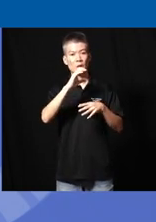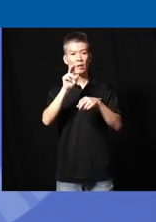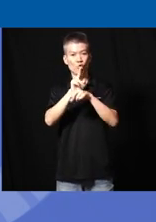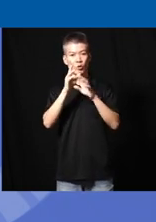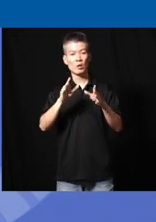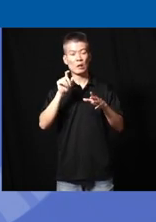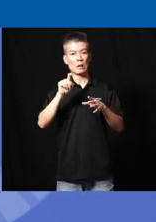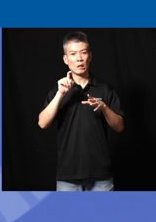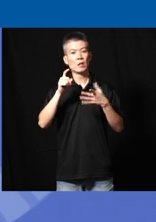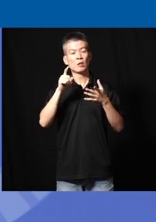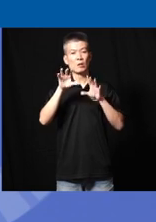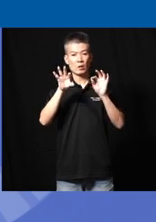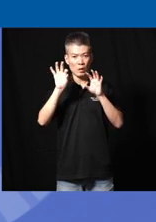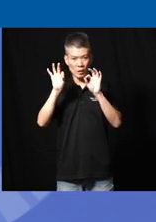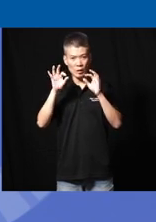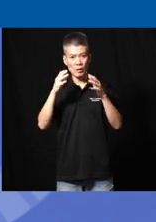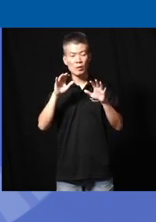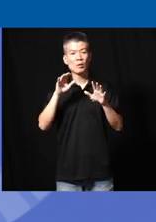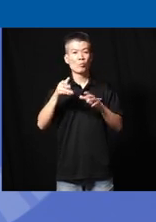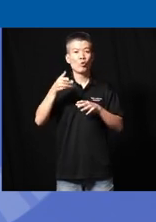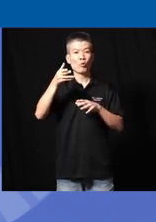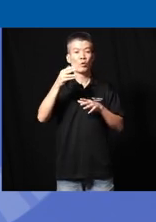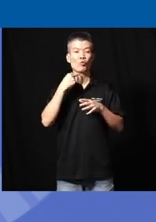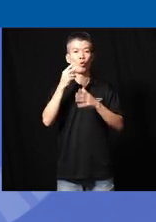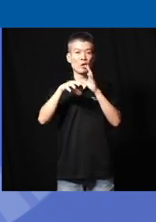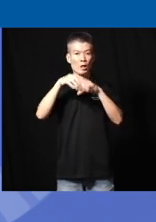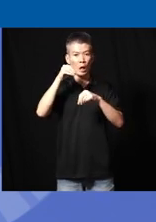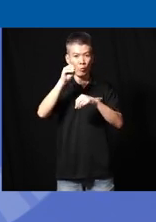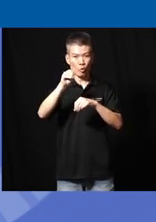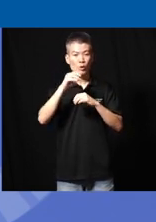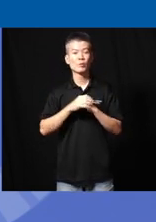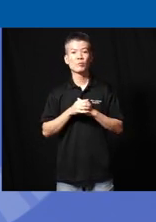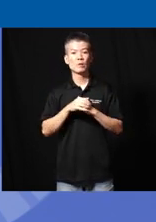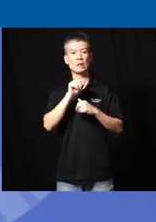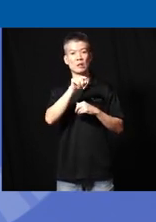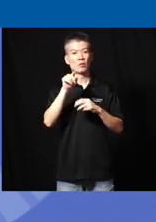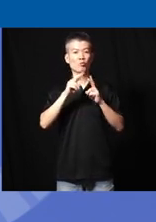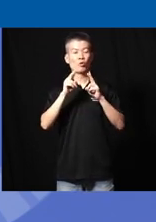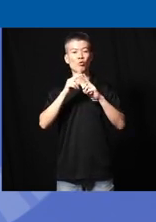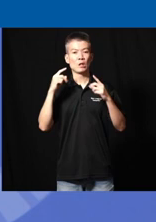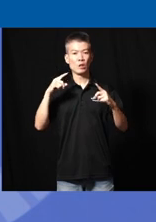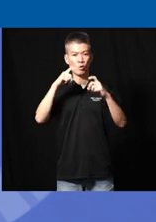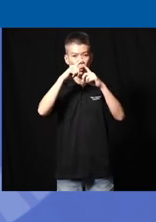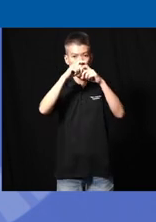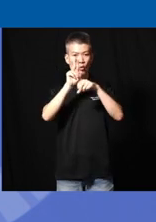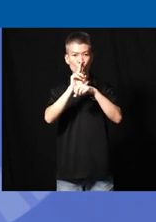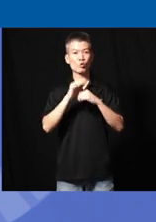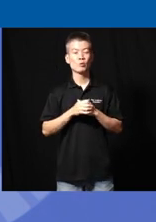to um select and it will provide Voice output uh these are very very complex to use and especially